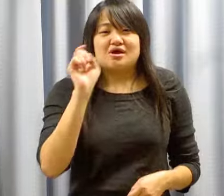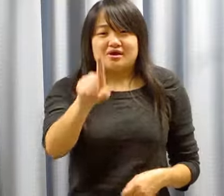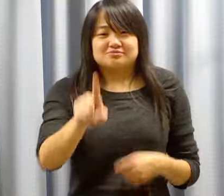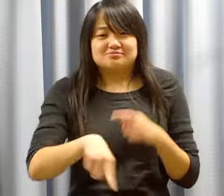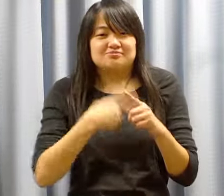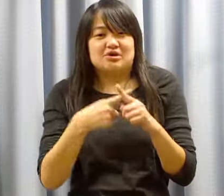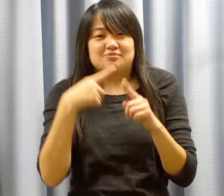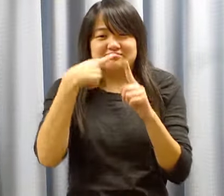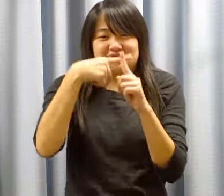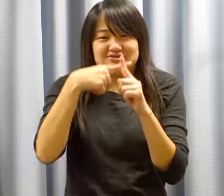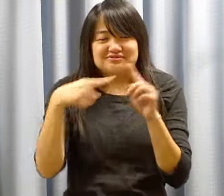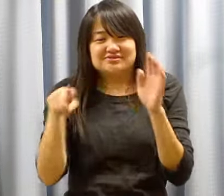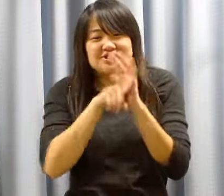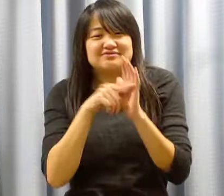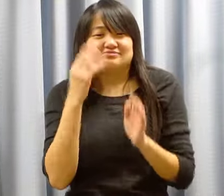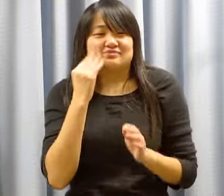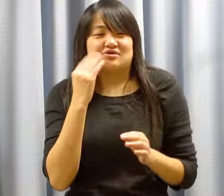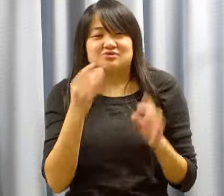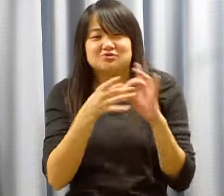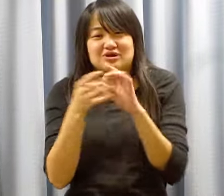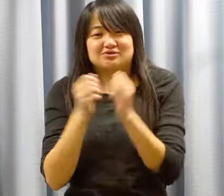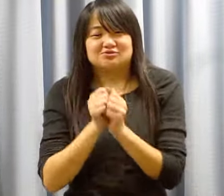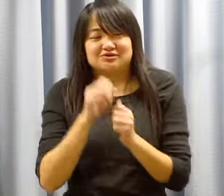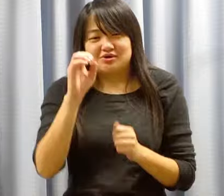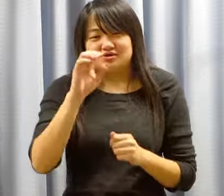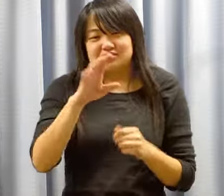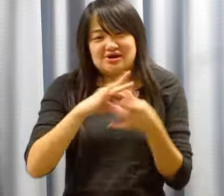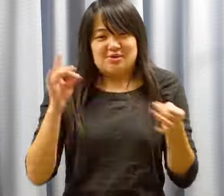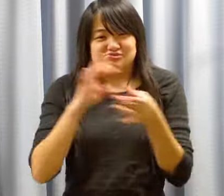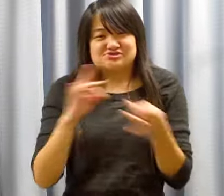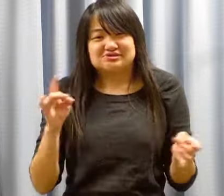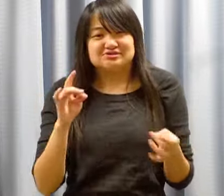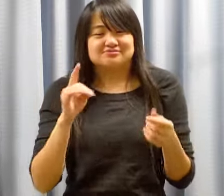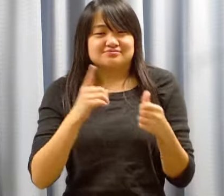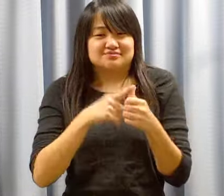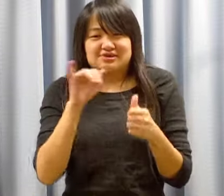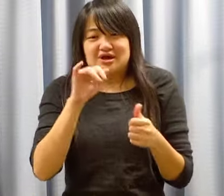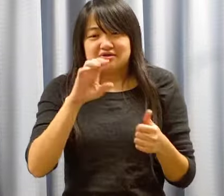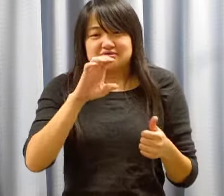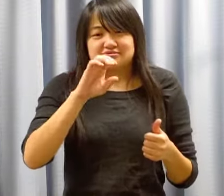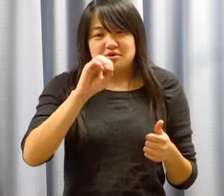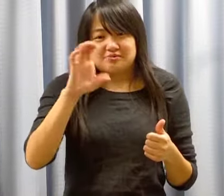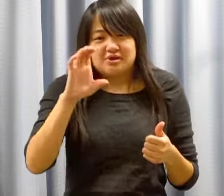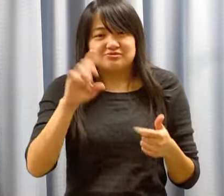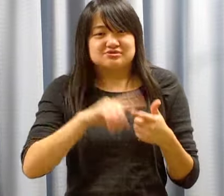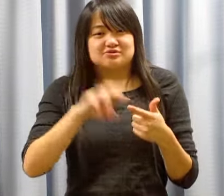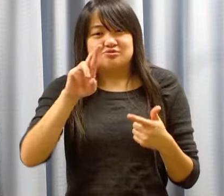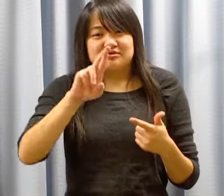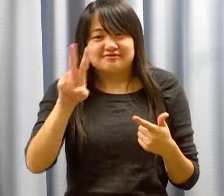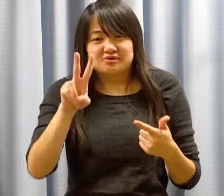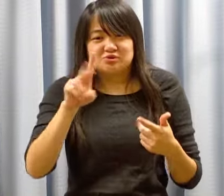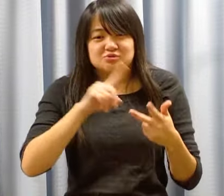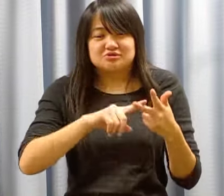It will ask you about your positive, negative experiences with captions, like Open captioning, Rearview, Captiview,